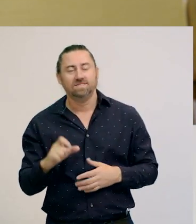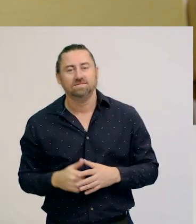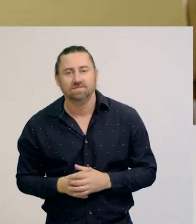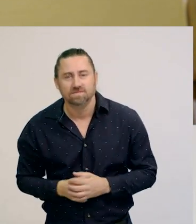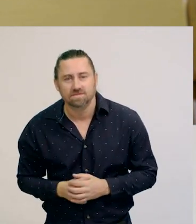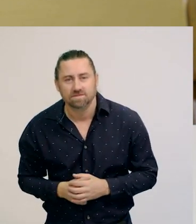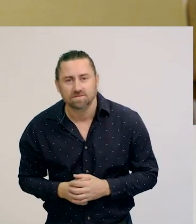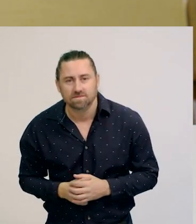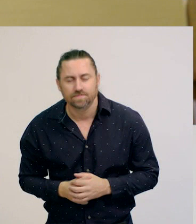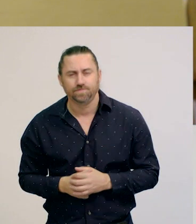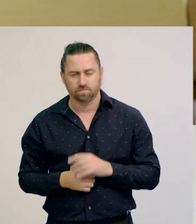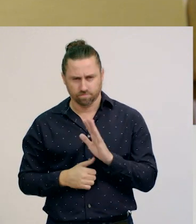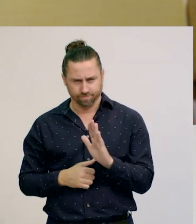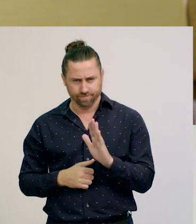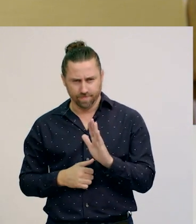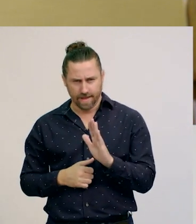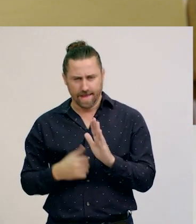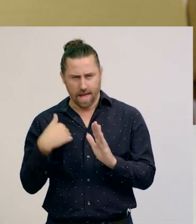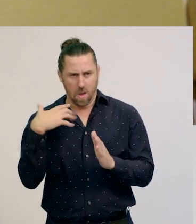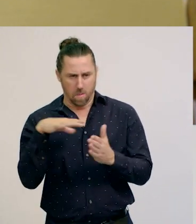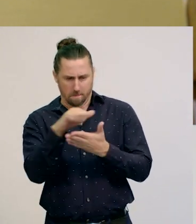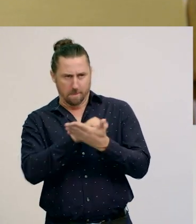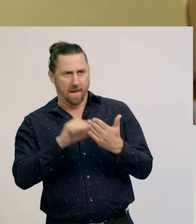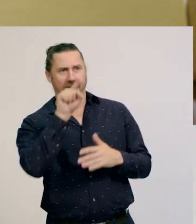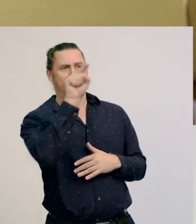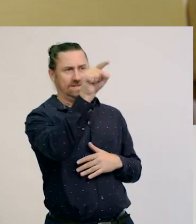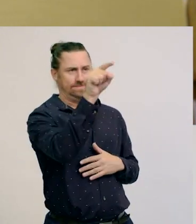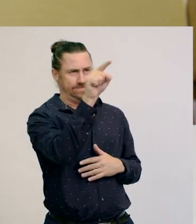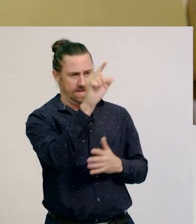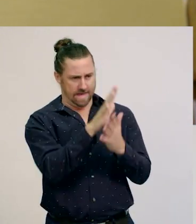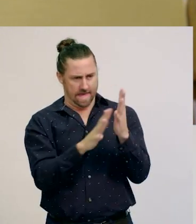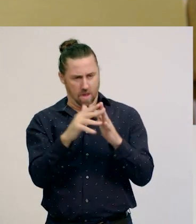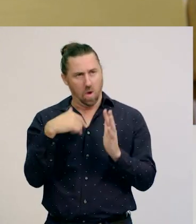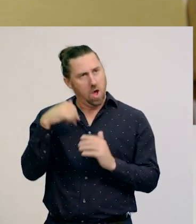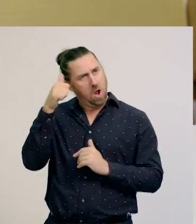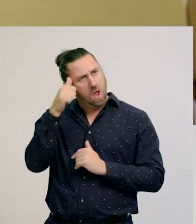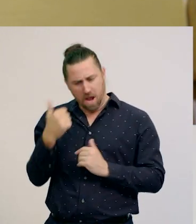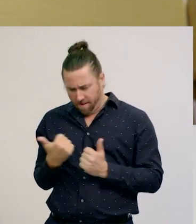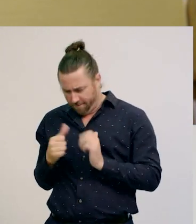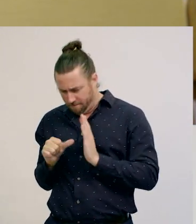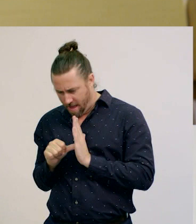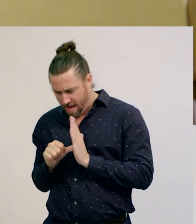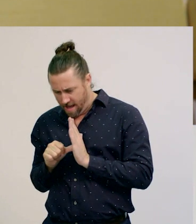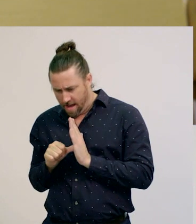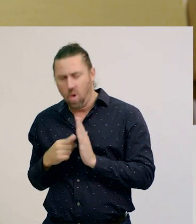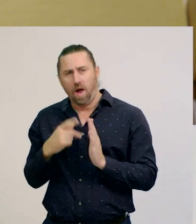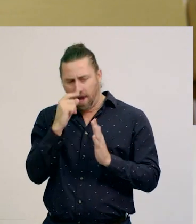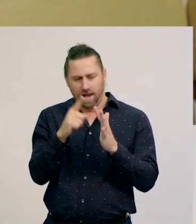To make sure that we have enough money to pay for items, we can round amounts to estimate an answer.